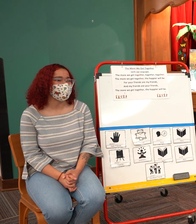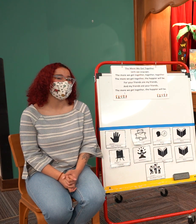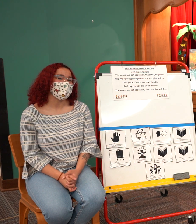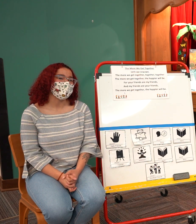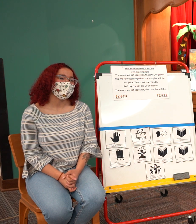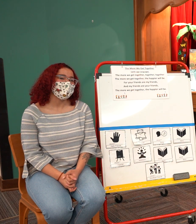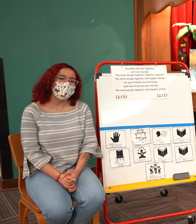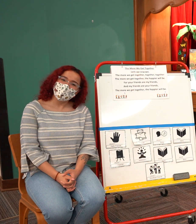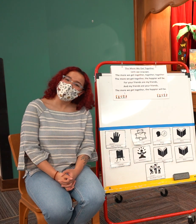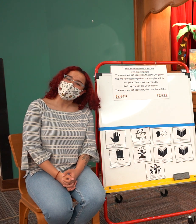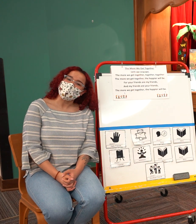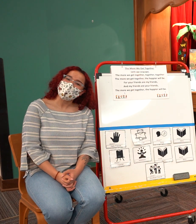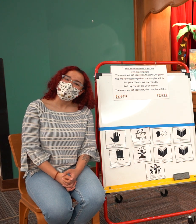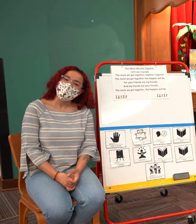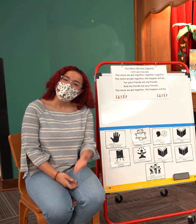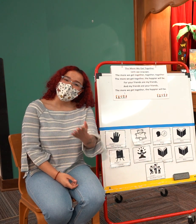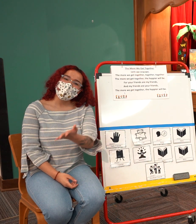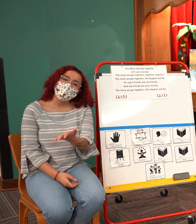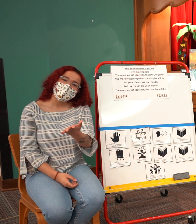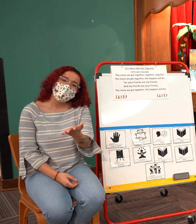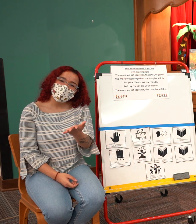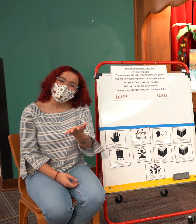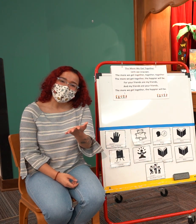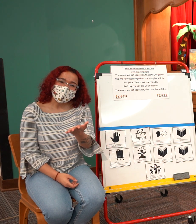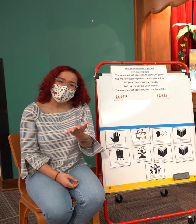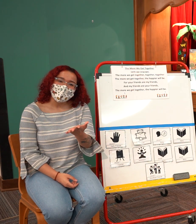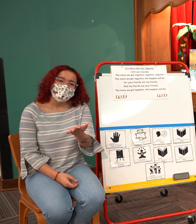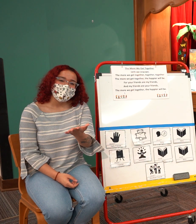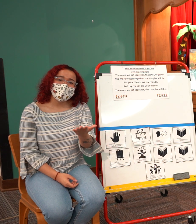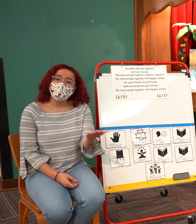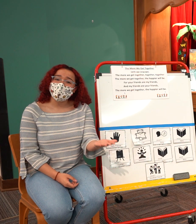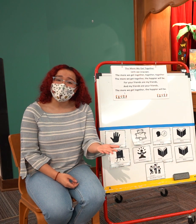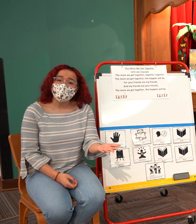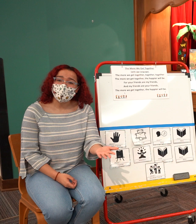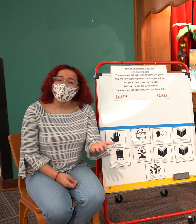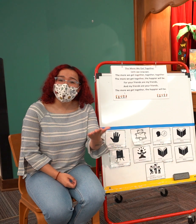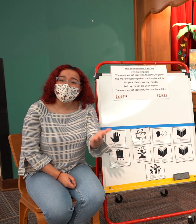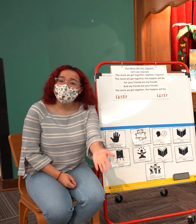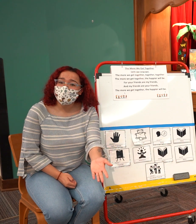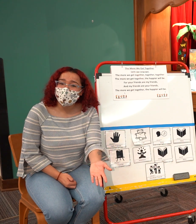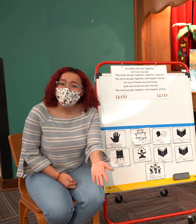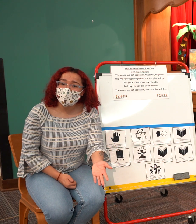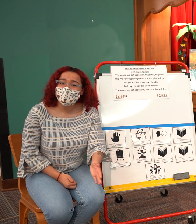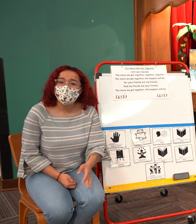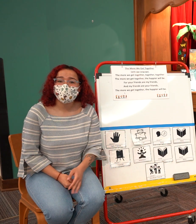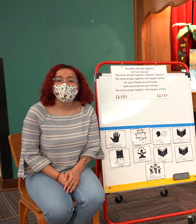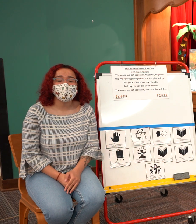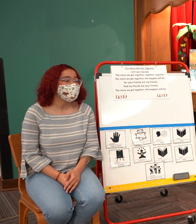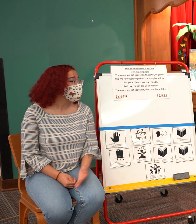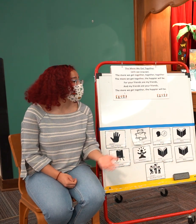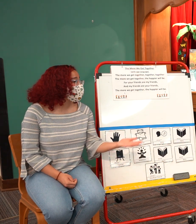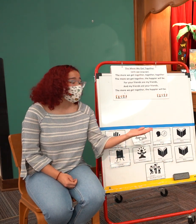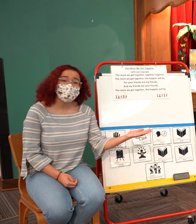know what your water story is at home um and stories really are so impactful and uh that's